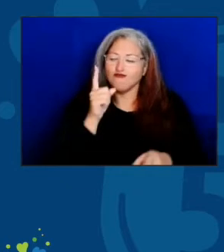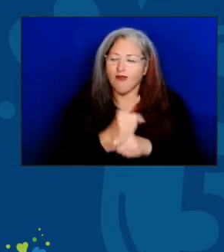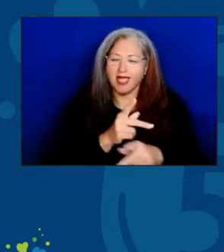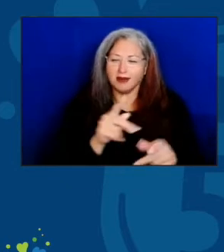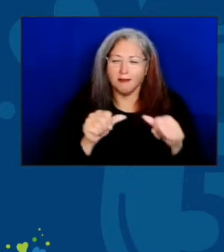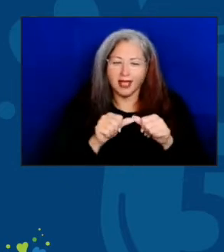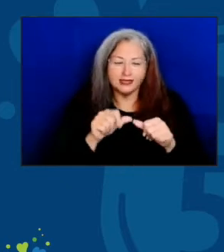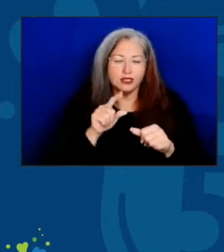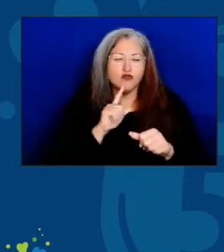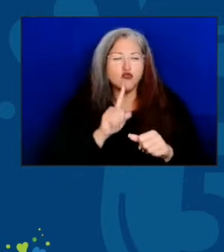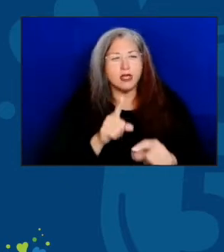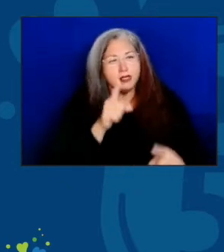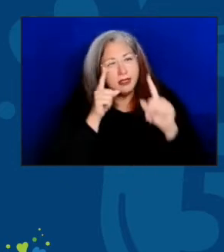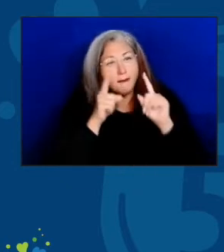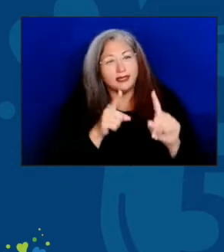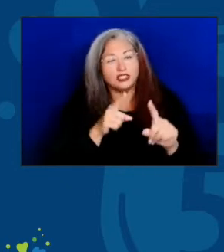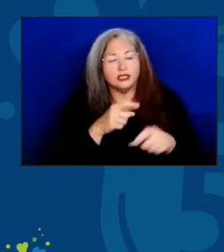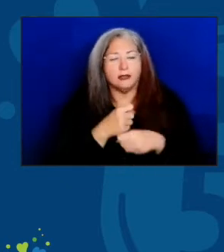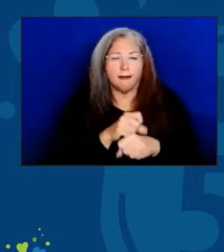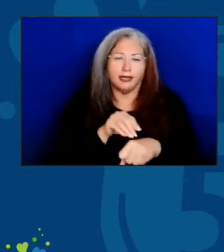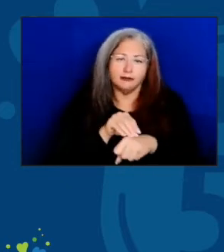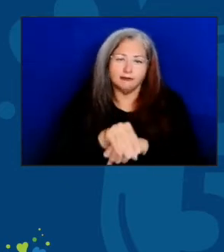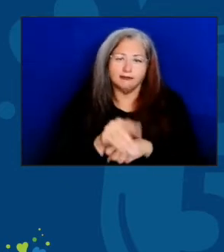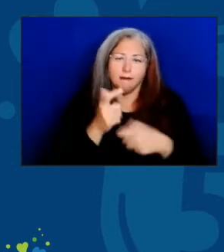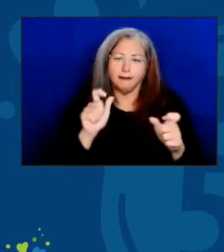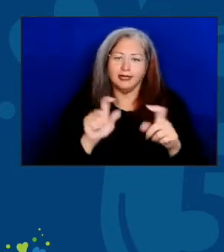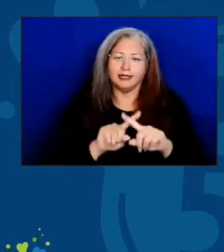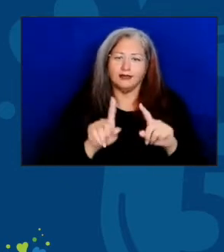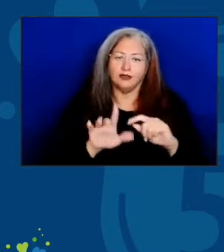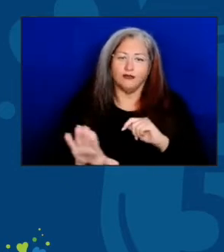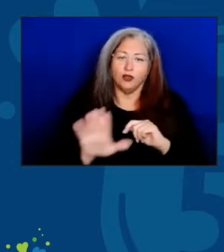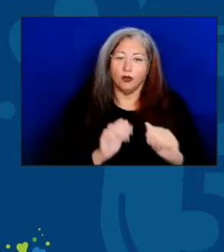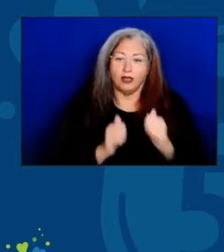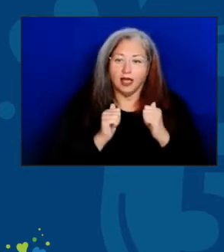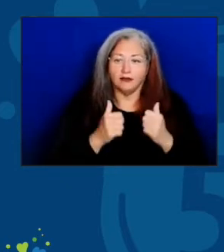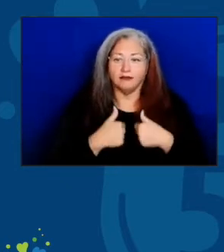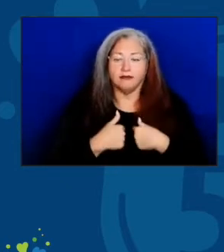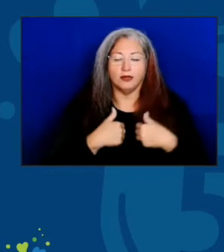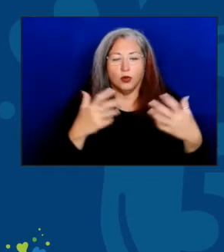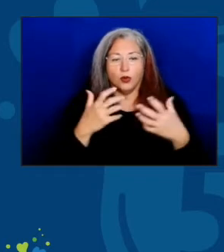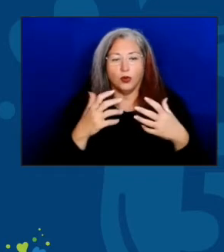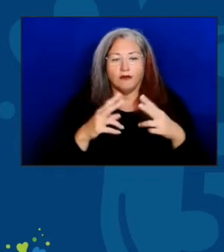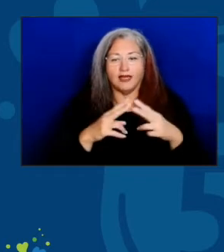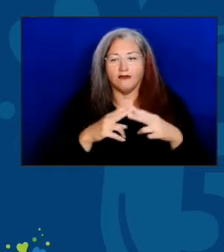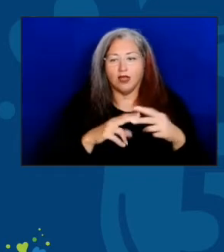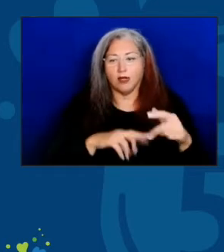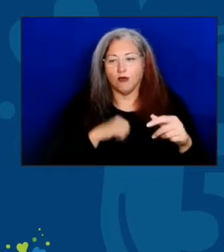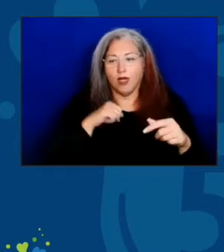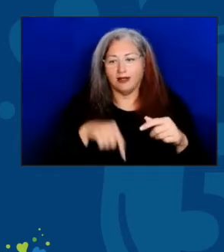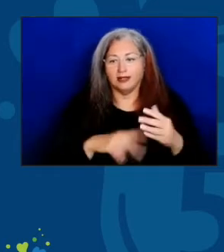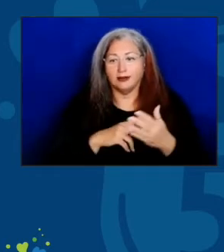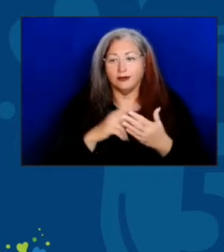that made a real difference in people's lives. I am so very proud of this program and of this network